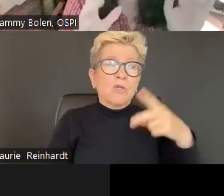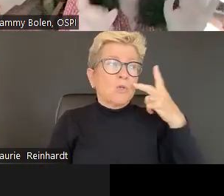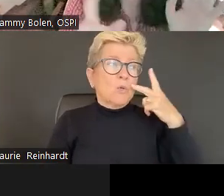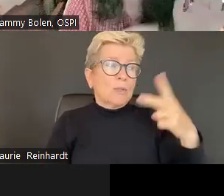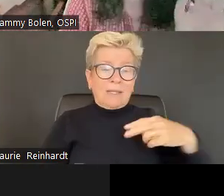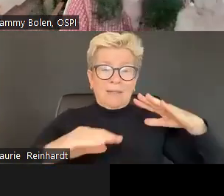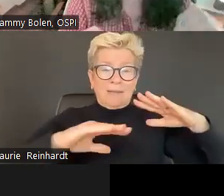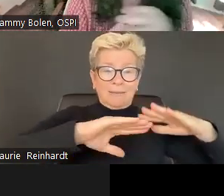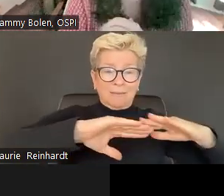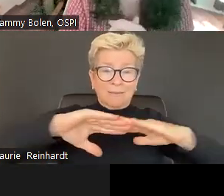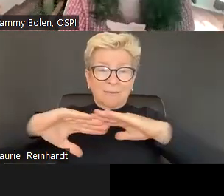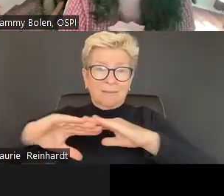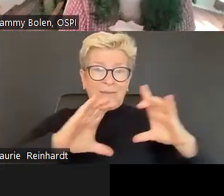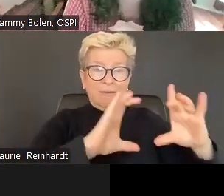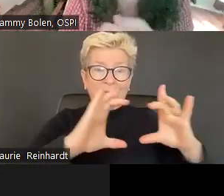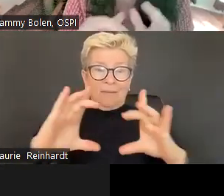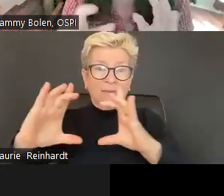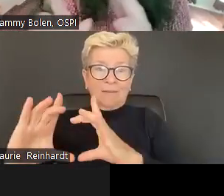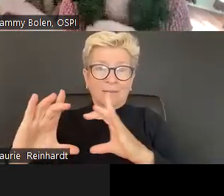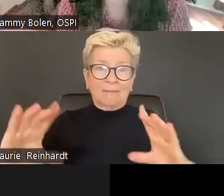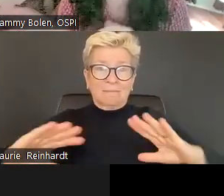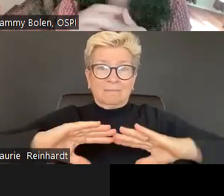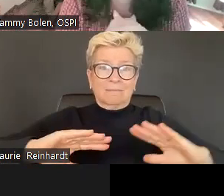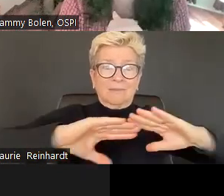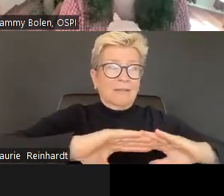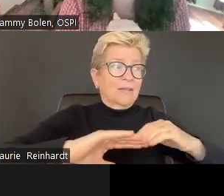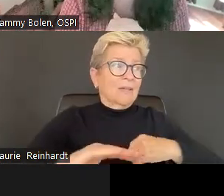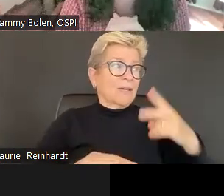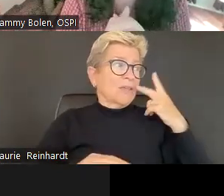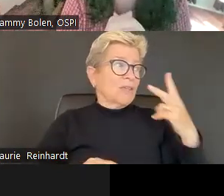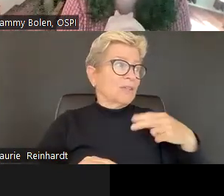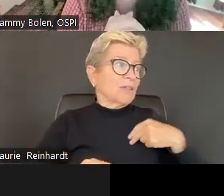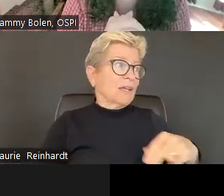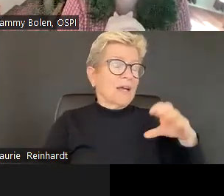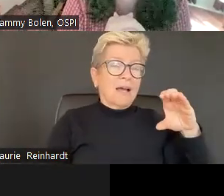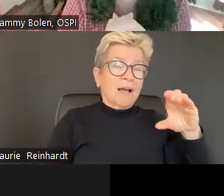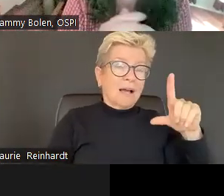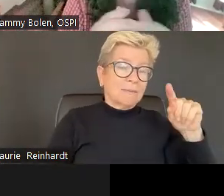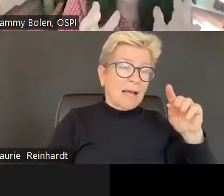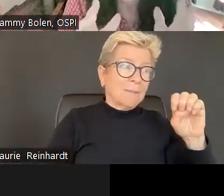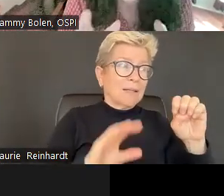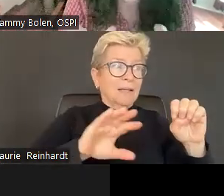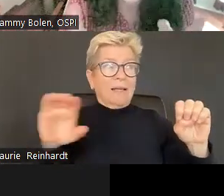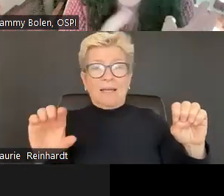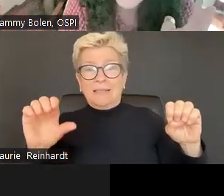6 in school and life and how does that intersect with school climate and social emotional learning? So you'll see this Ben diagram.